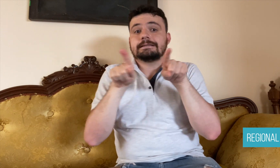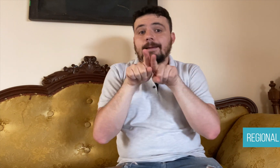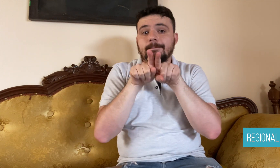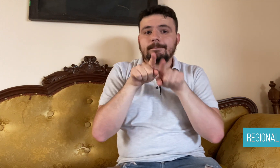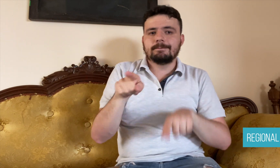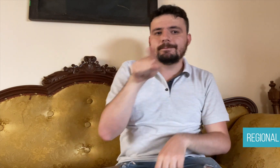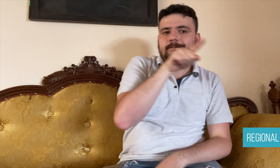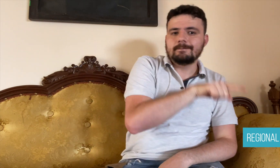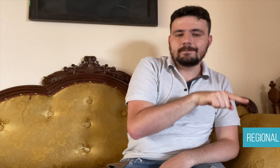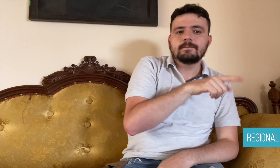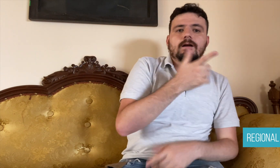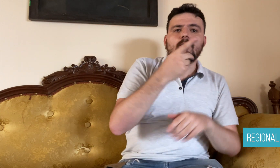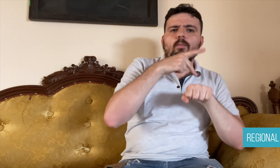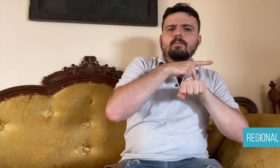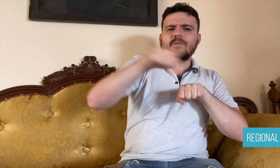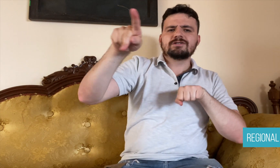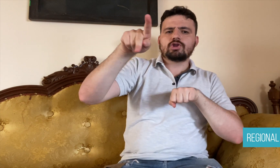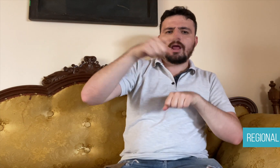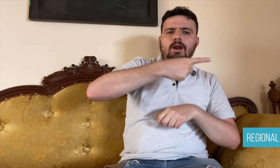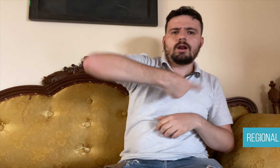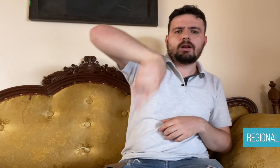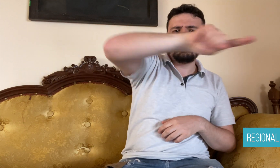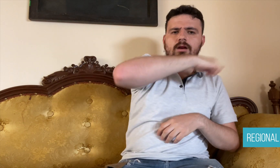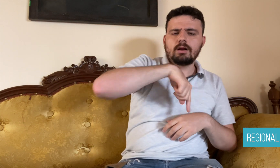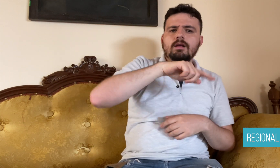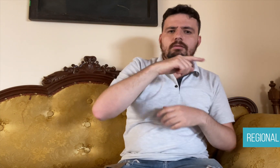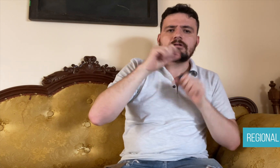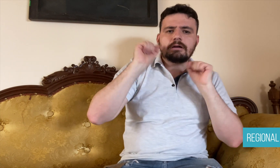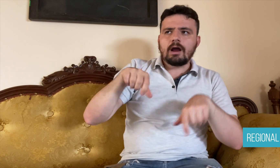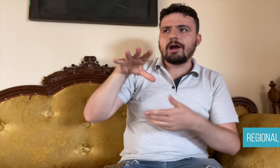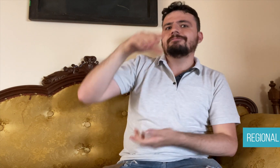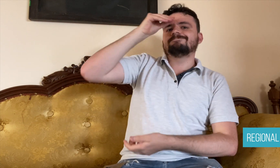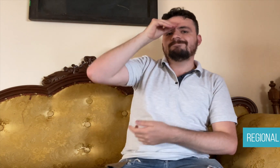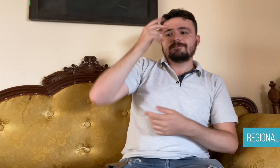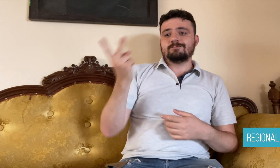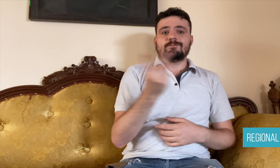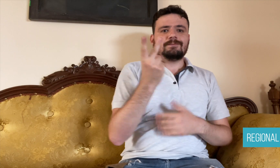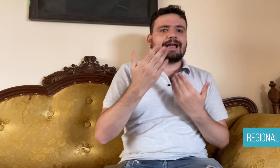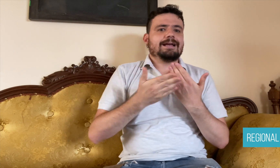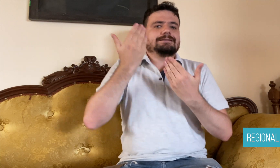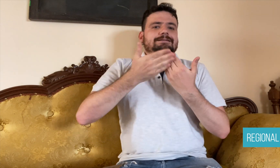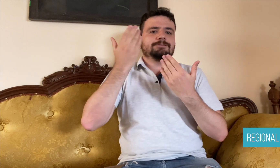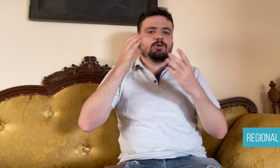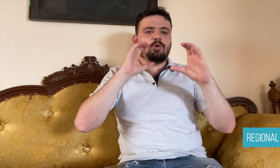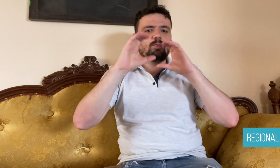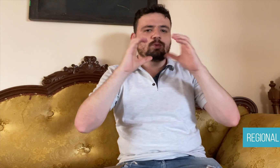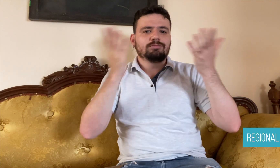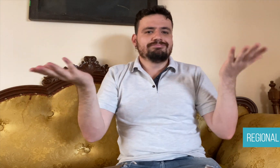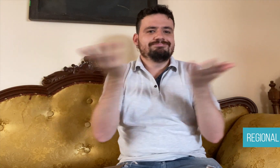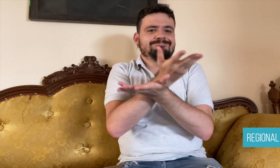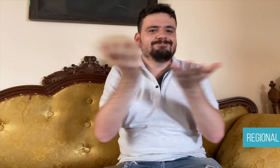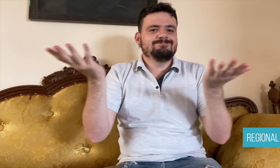healthcare-related signs. This has improved communication